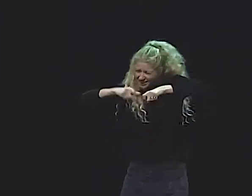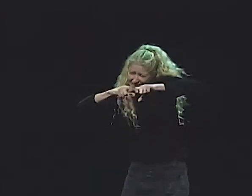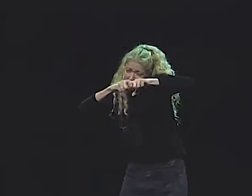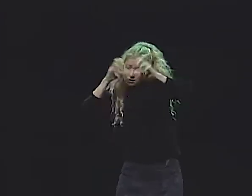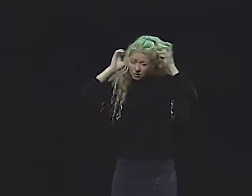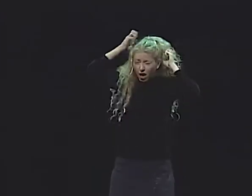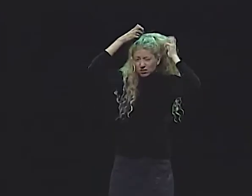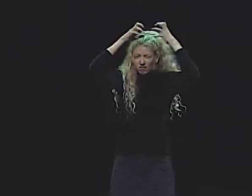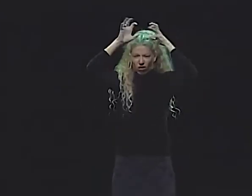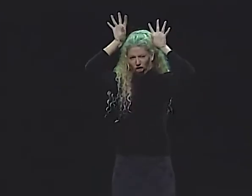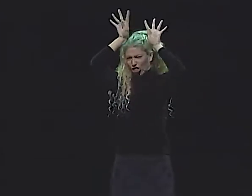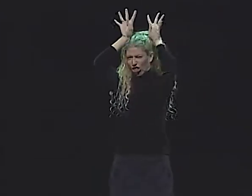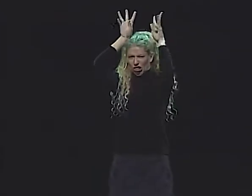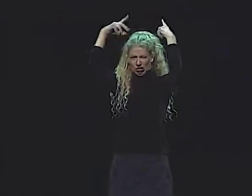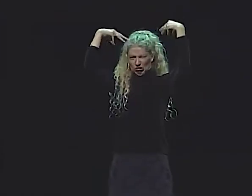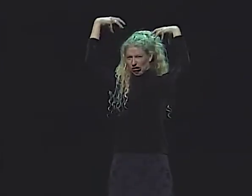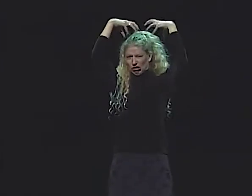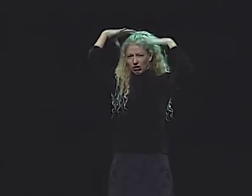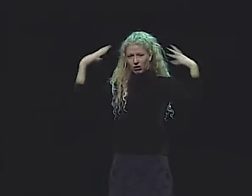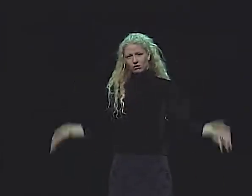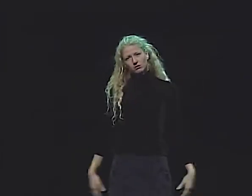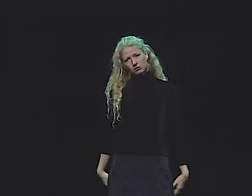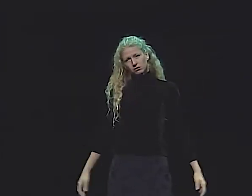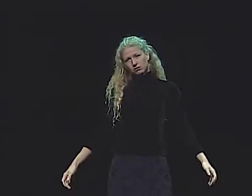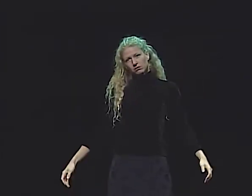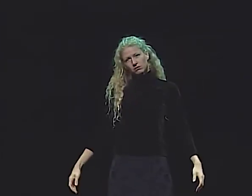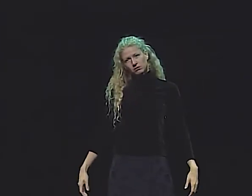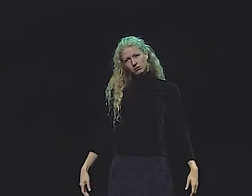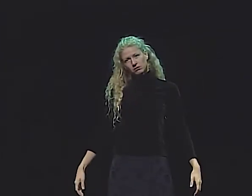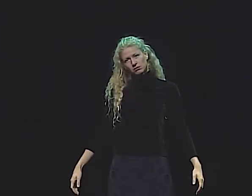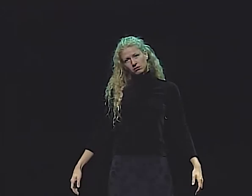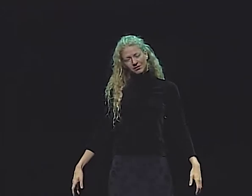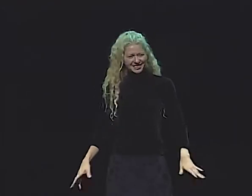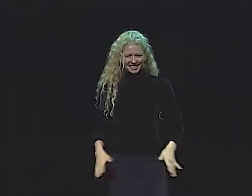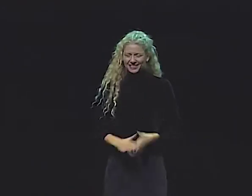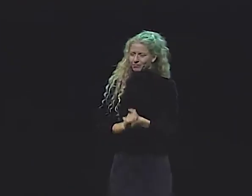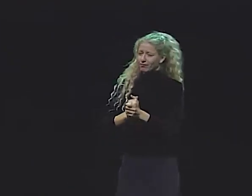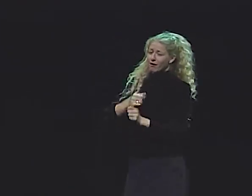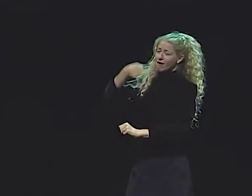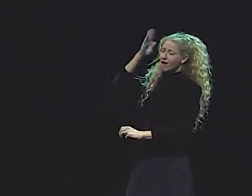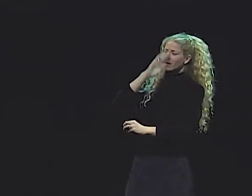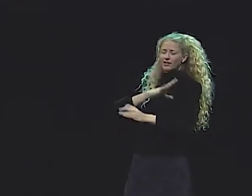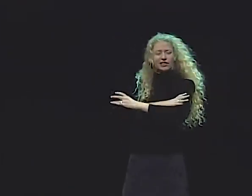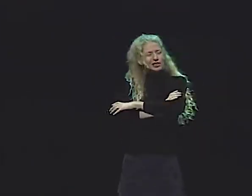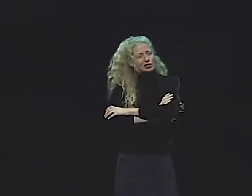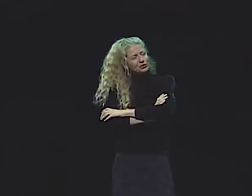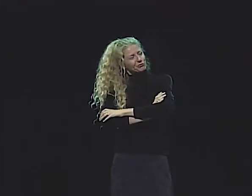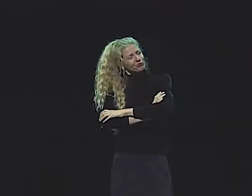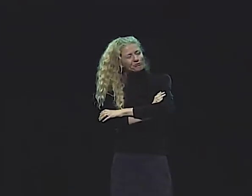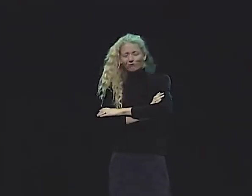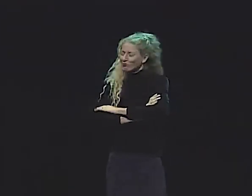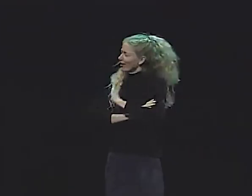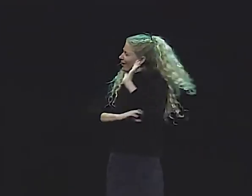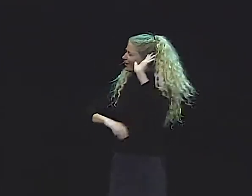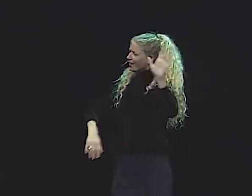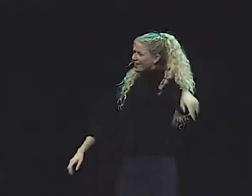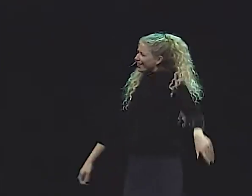IN DIFFERENT WAYS, ANYTHING THEY COULD IMAGINE, BRAIDING AND FEATHERING-- AND THE GIRL LAY LIFELESS.